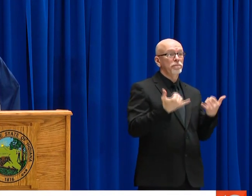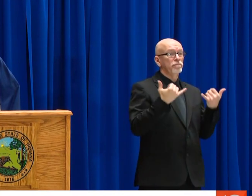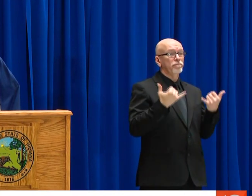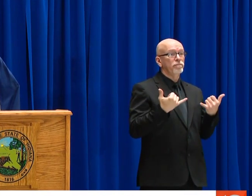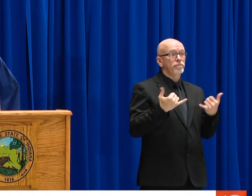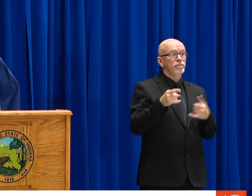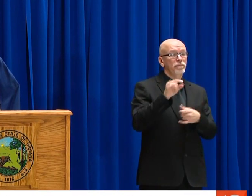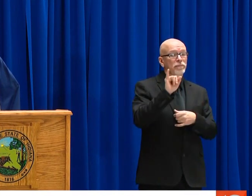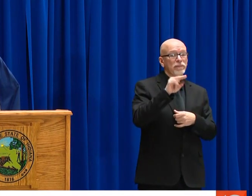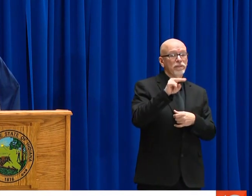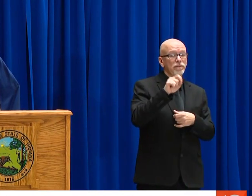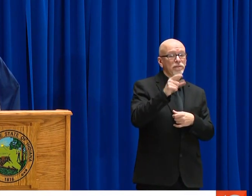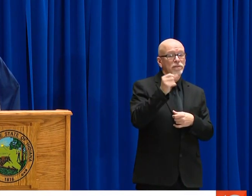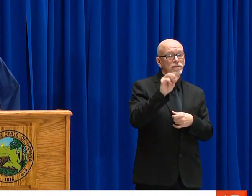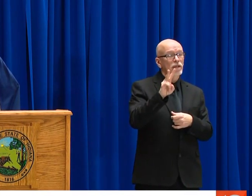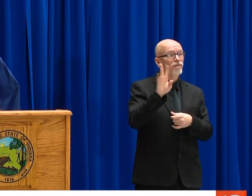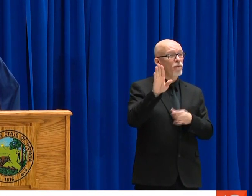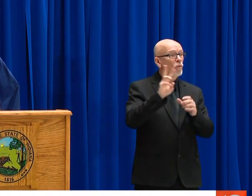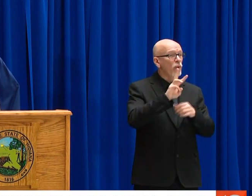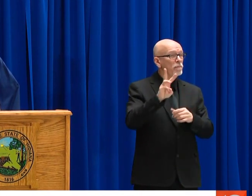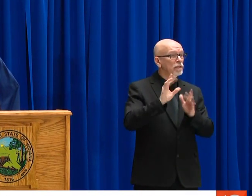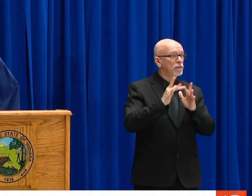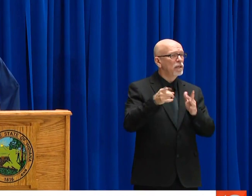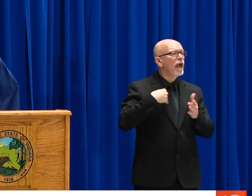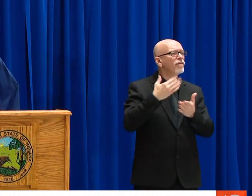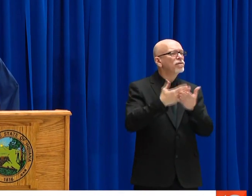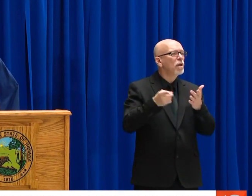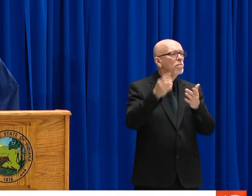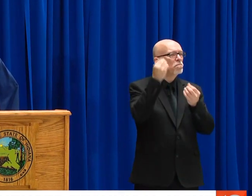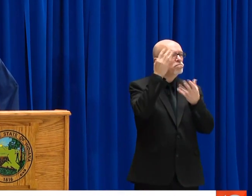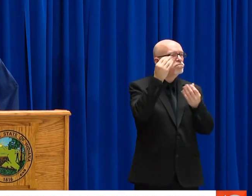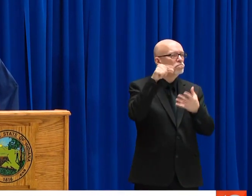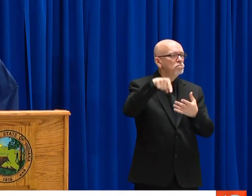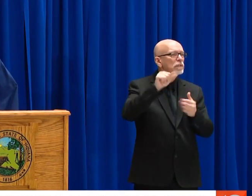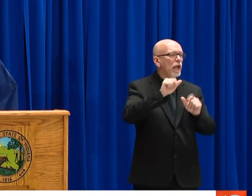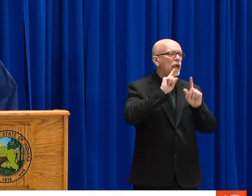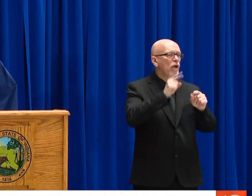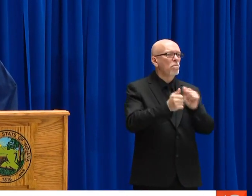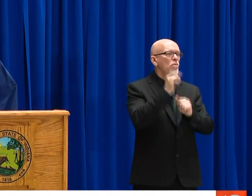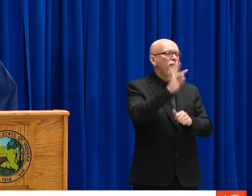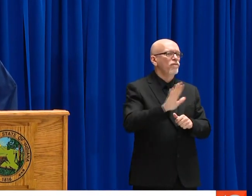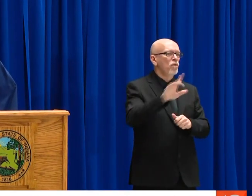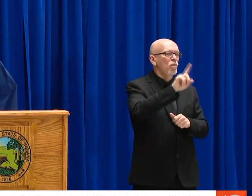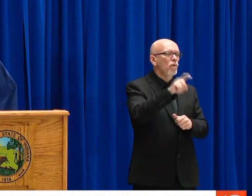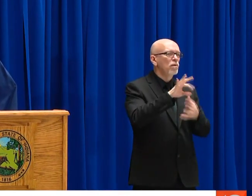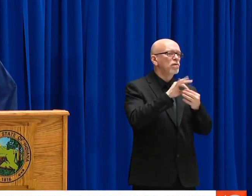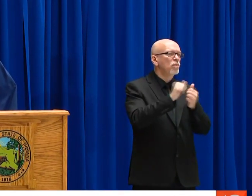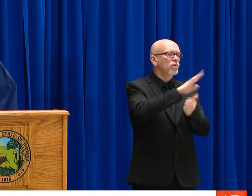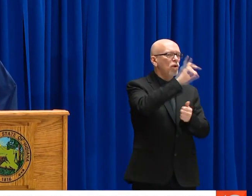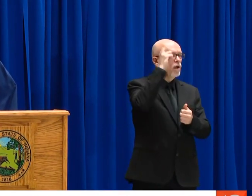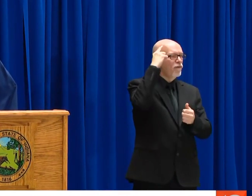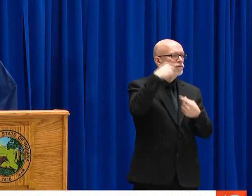THIS THIS IS FOR BUSINESSES CONCERNING WHAT ARE CONSIDERED ESSENTIAL SERVICES.